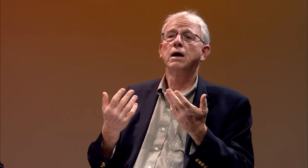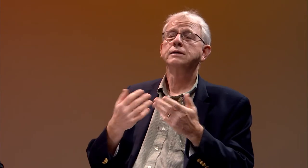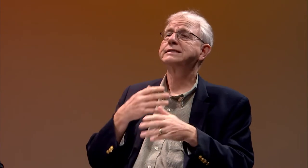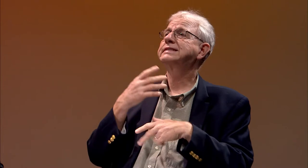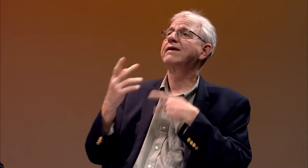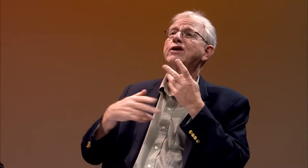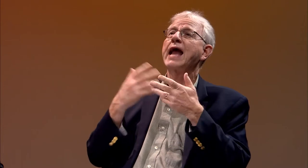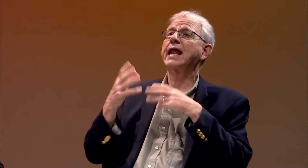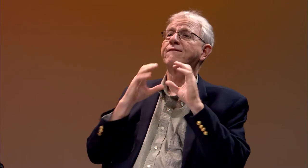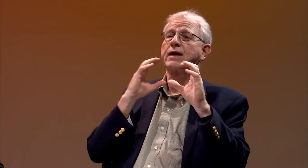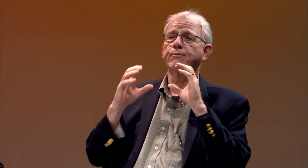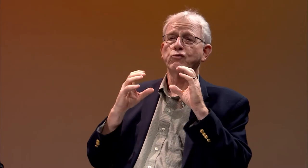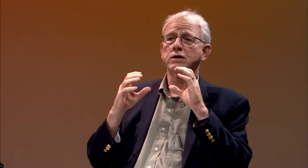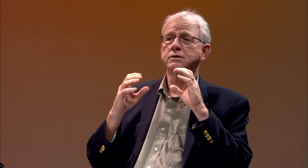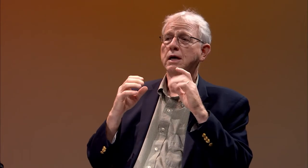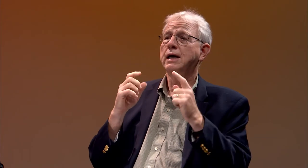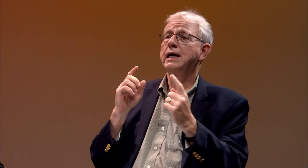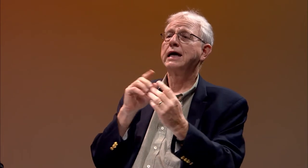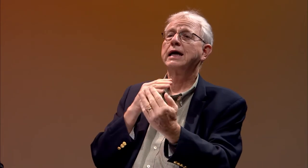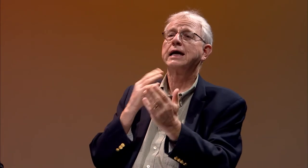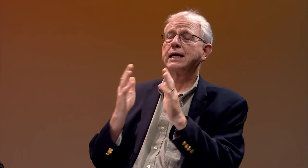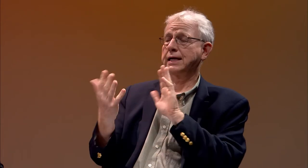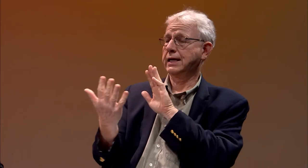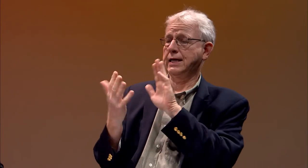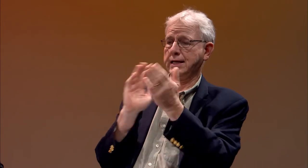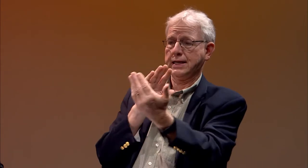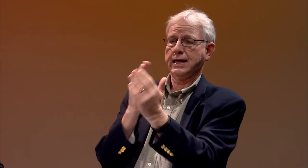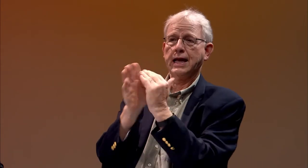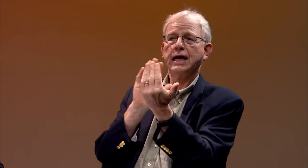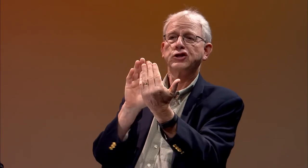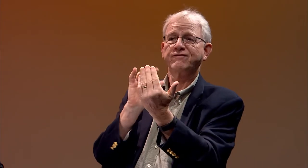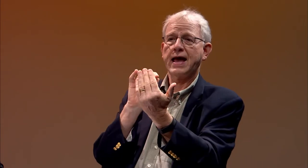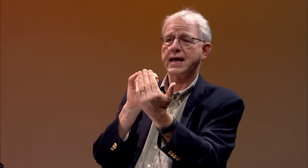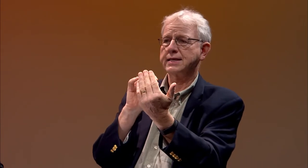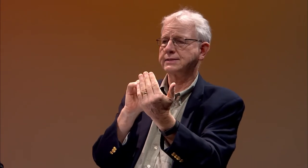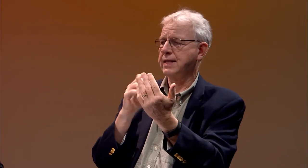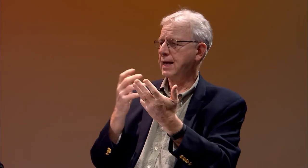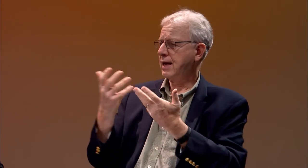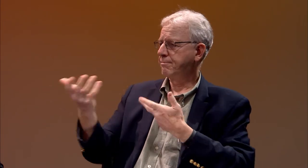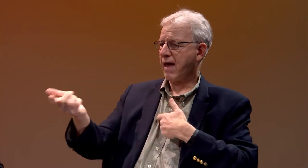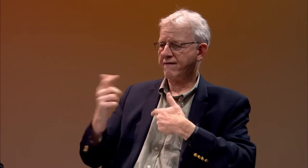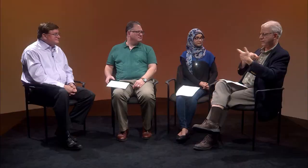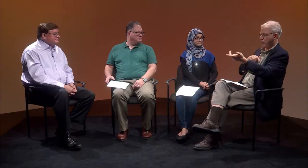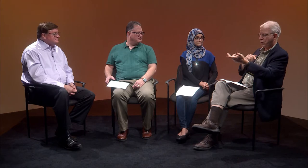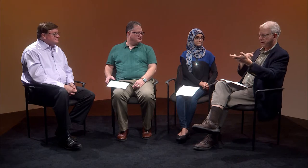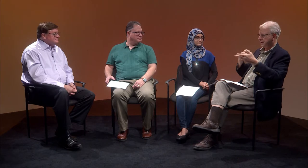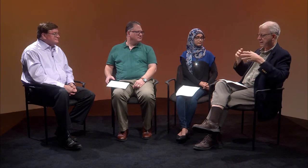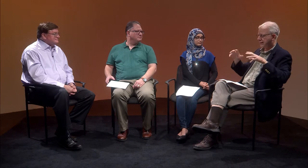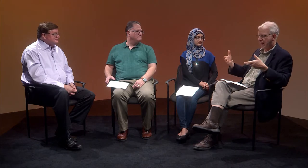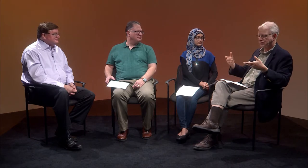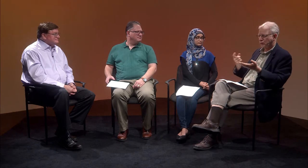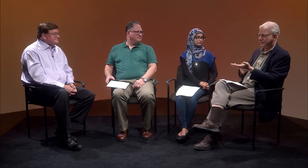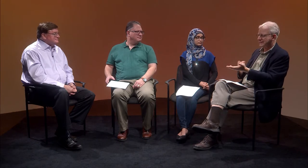a whole new world of communication. We were able to have dialogues in the classroom,